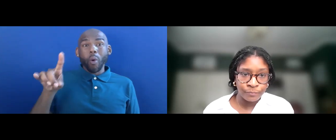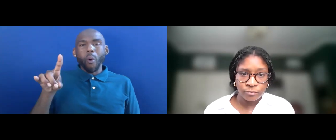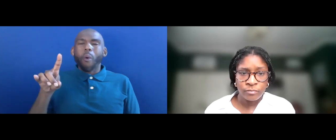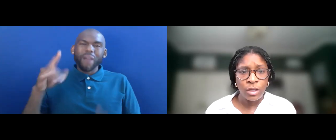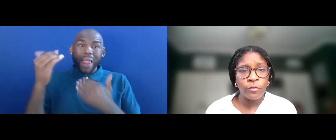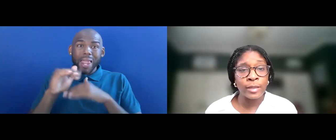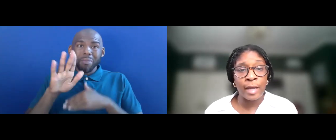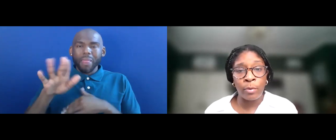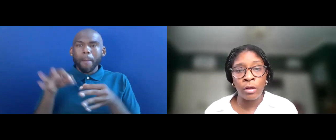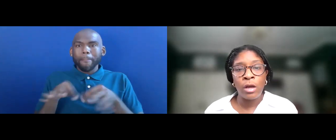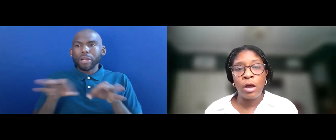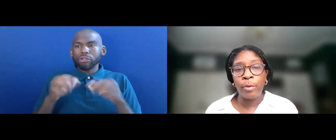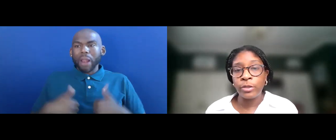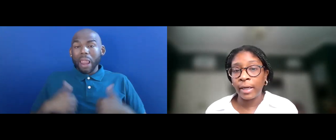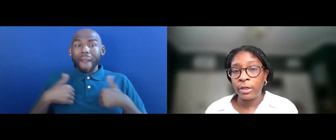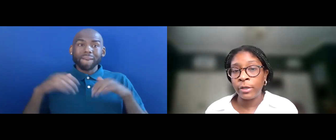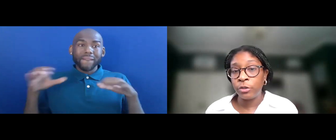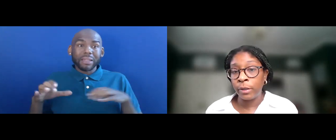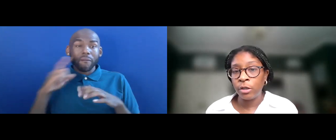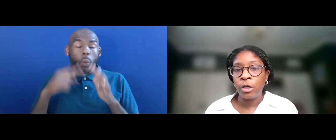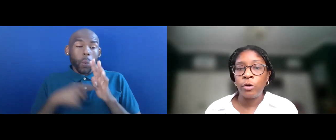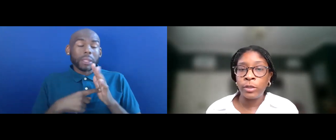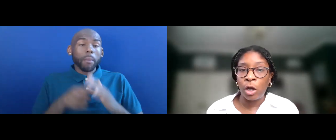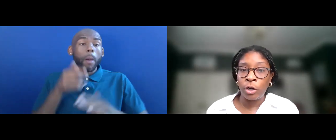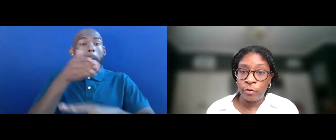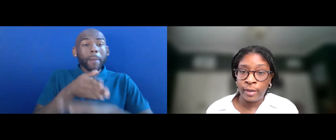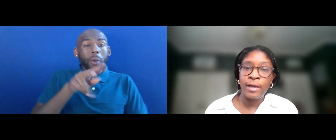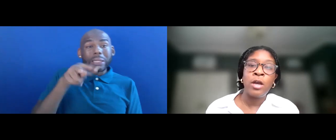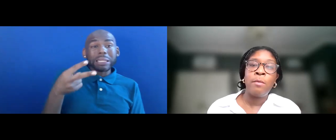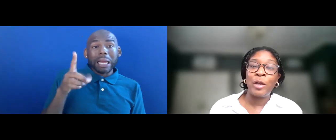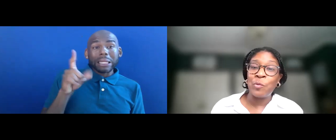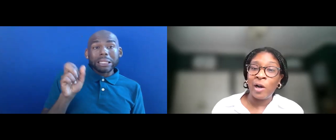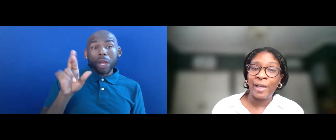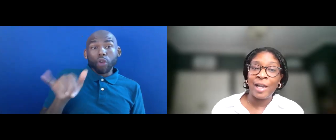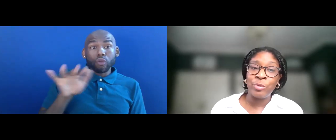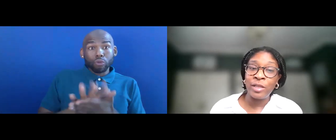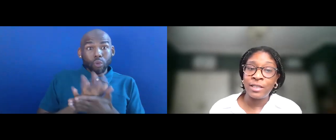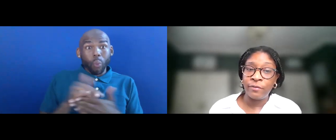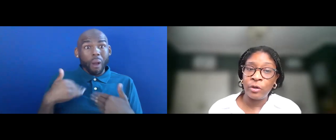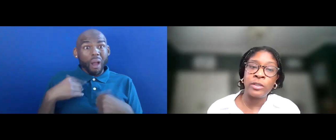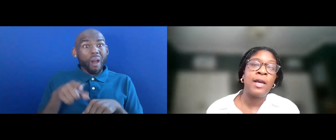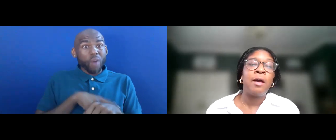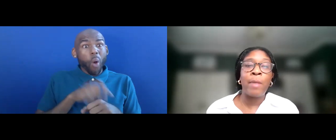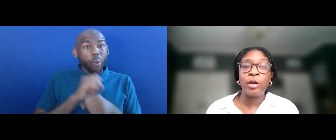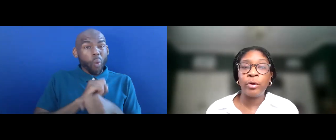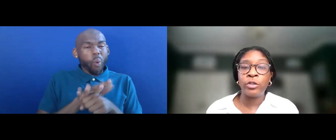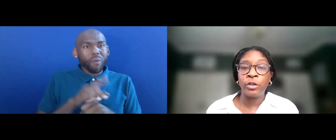FOR EXAMPLE, POST SECONDARY STUDENT WHOSE LONG COVID MAKES WALKING AND BREATHING DIFFICULT MAY APPROACH THEIR